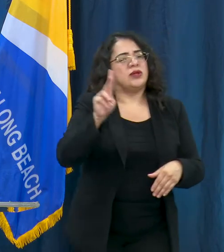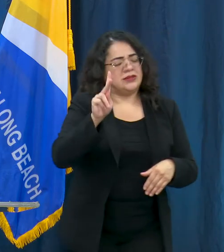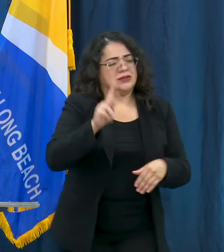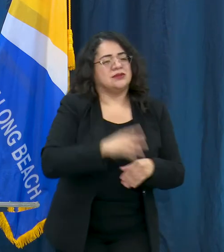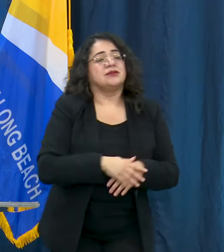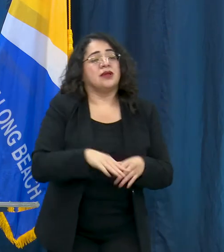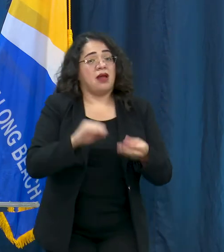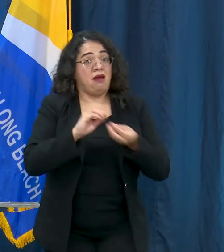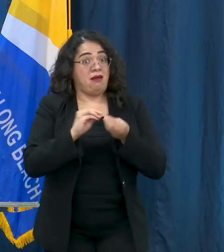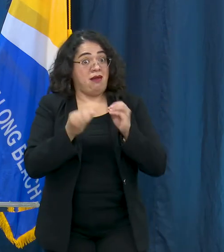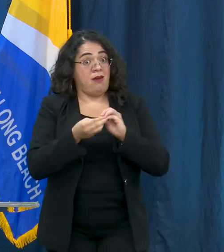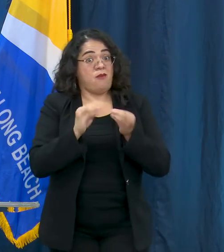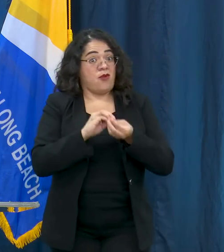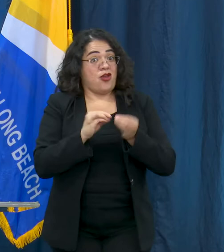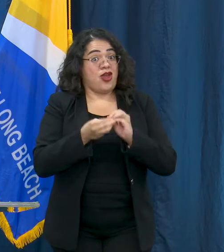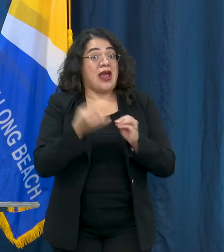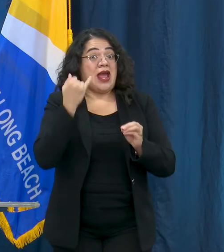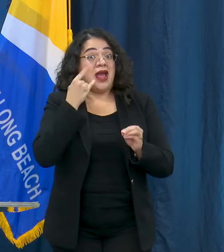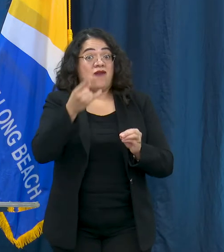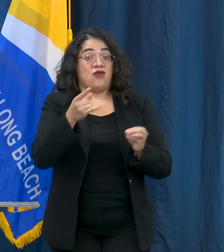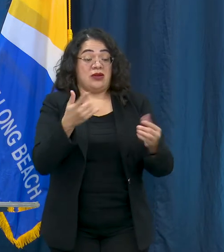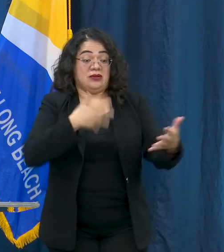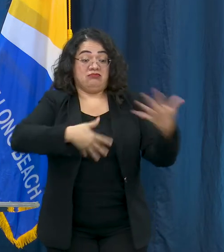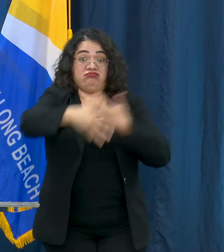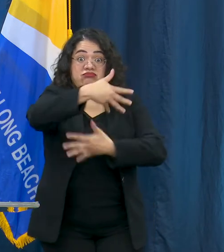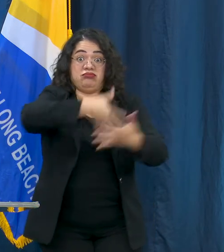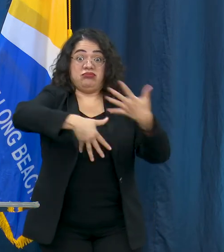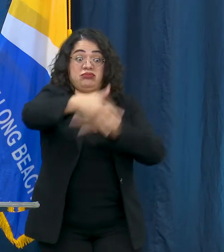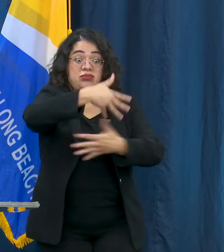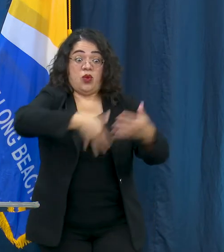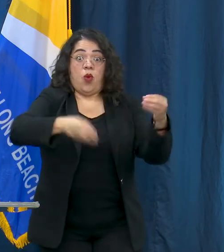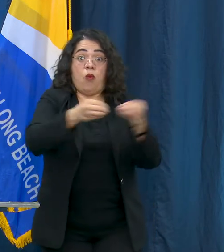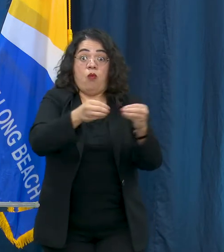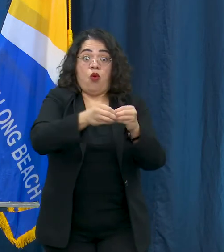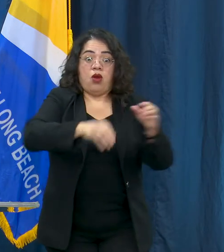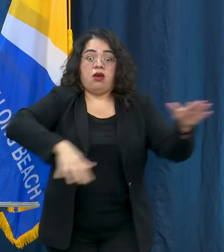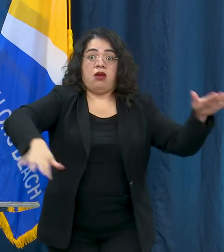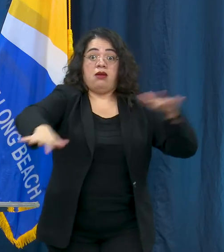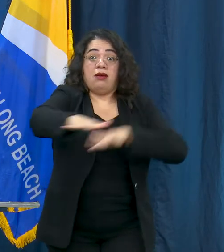the more people you interact with, the longer your interaction with them,